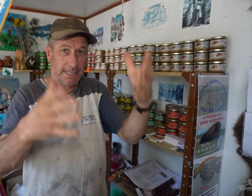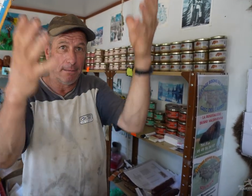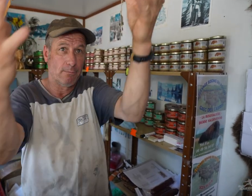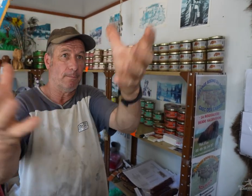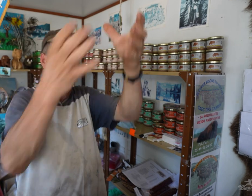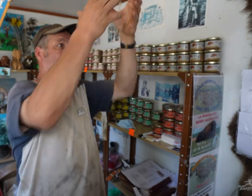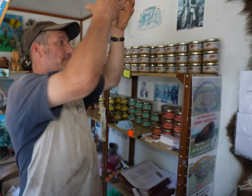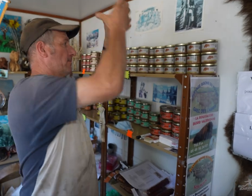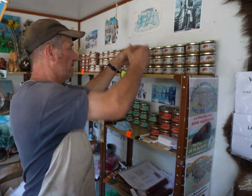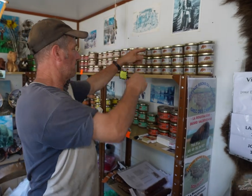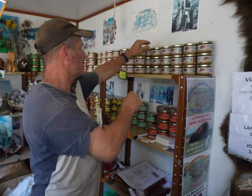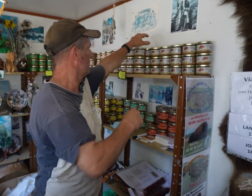I bring them here to these shelves.